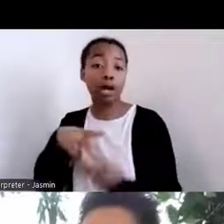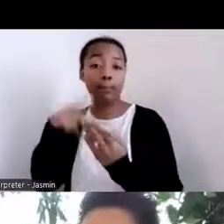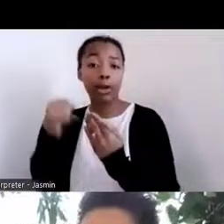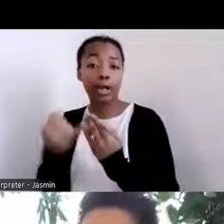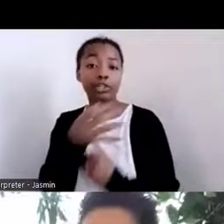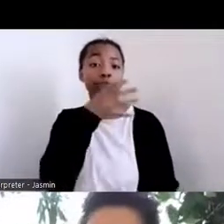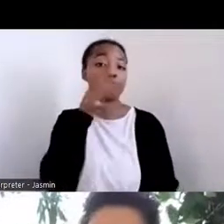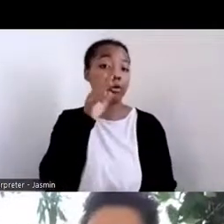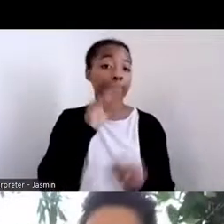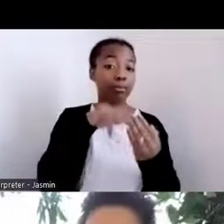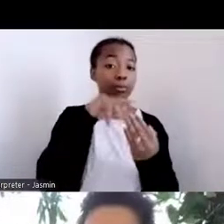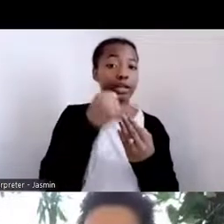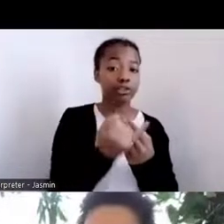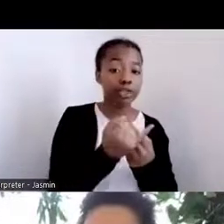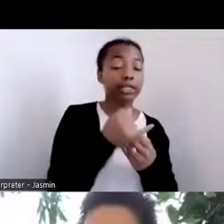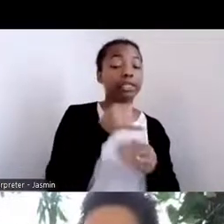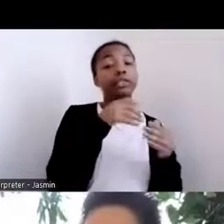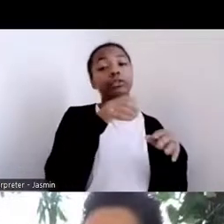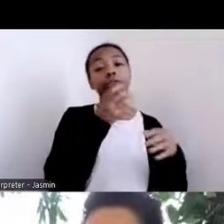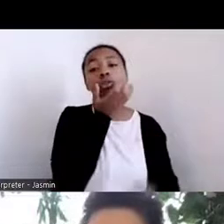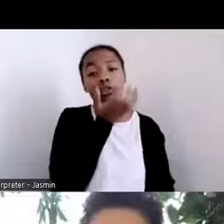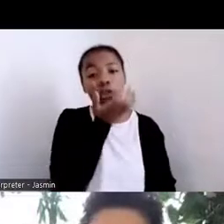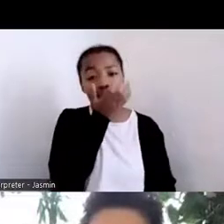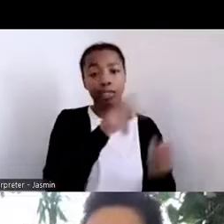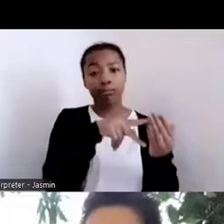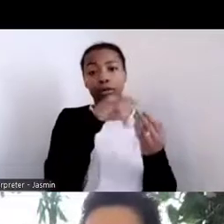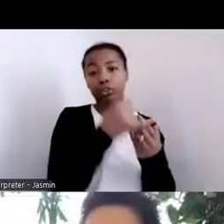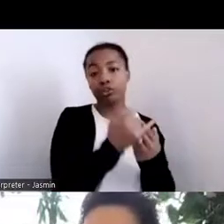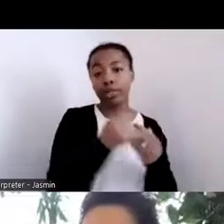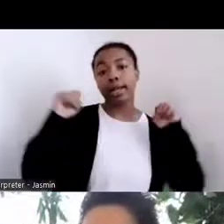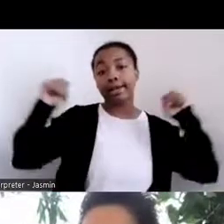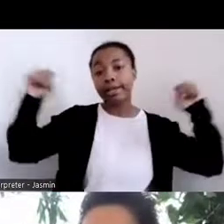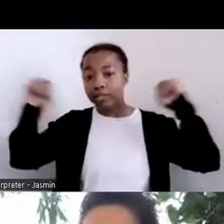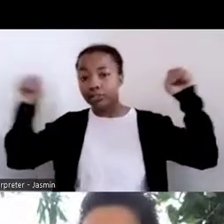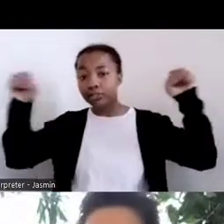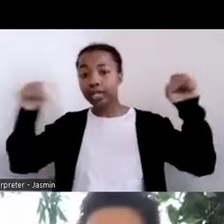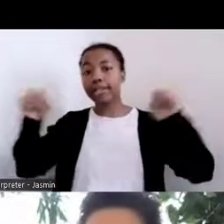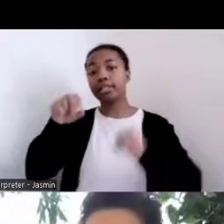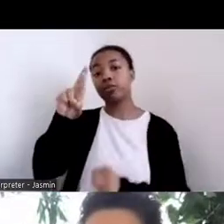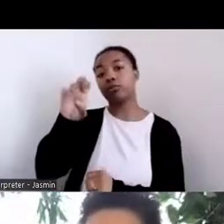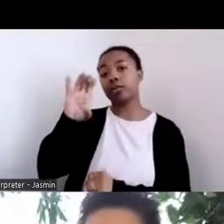exercise equipment, recycling initiatives, intergenerational